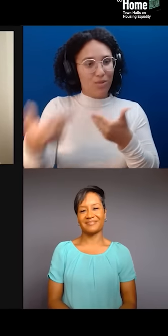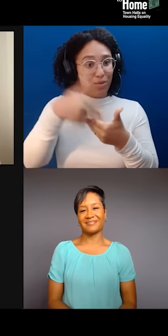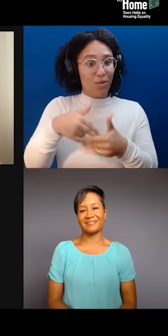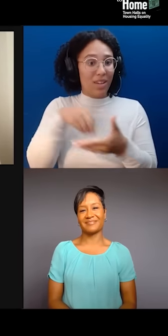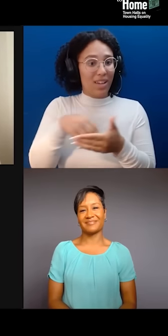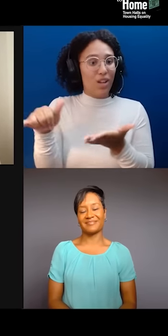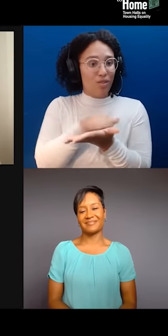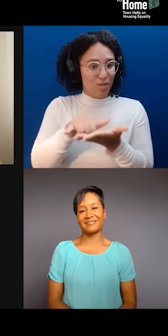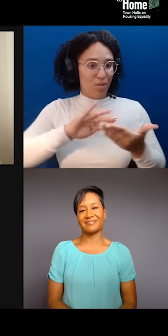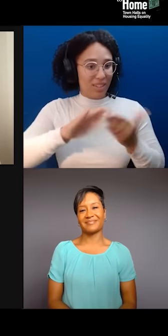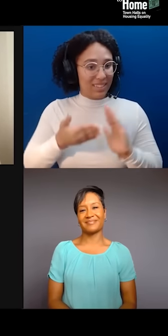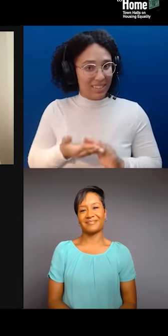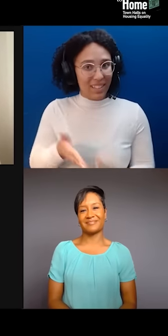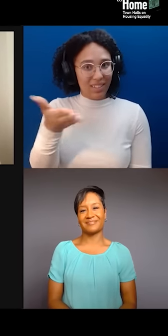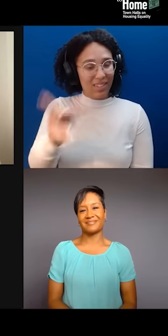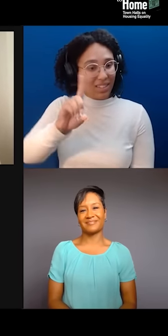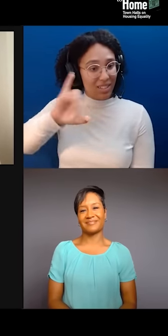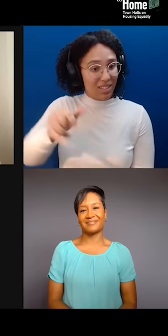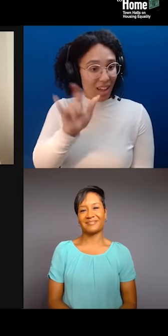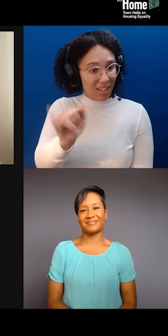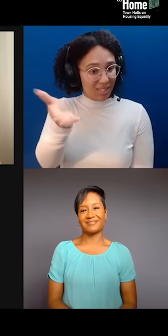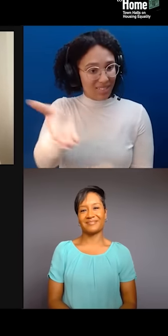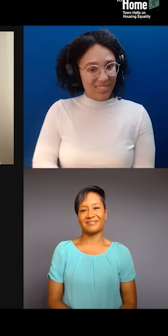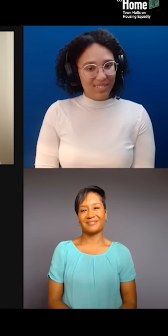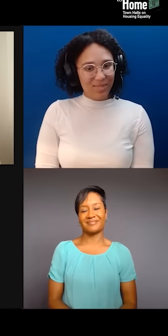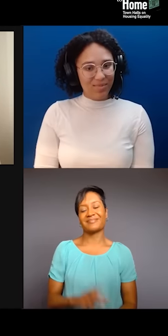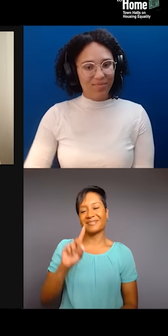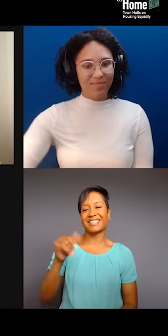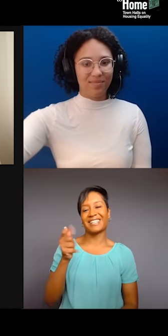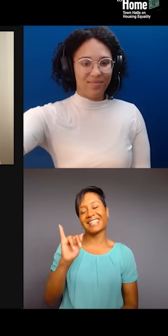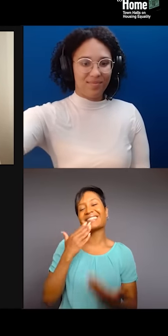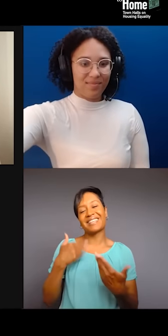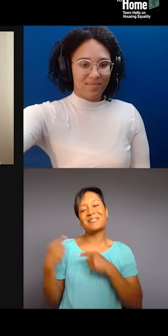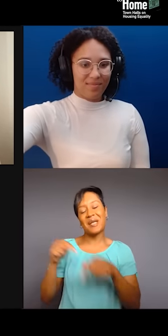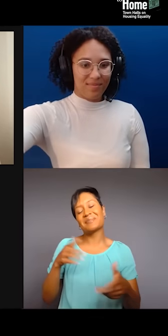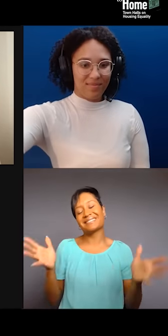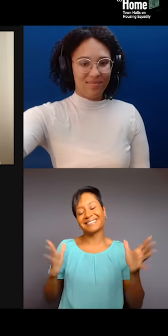Hi. Thank you for having me. Excited to be in conversation with everyone today. Awesome.